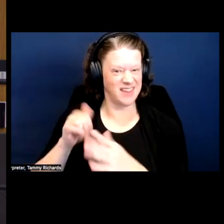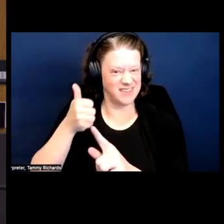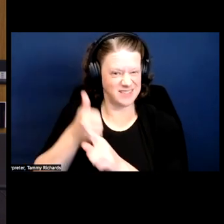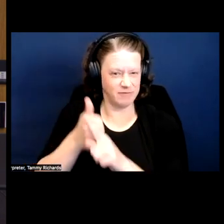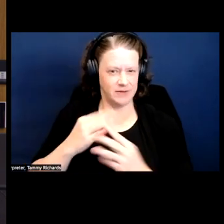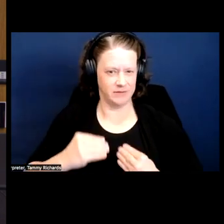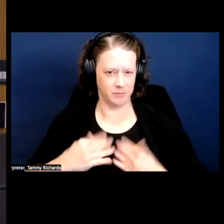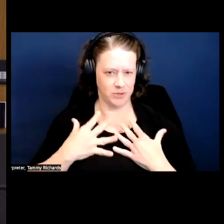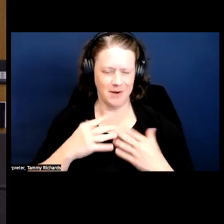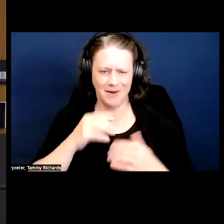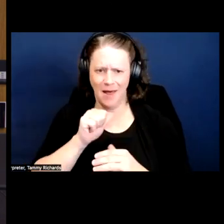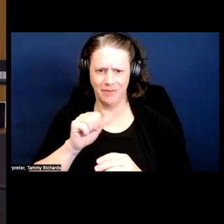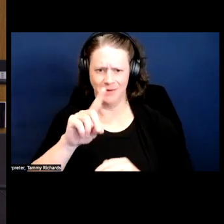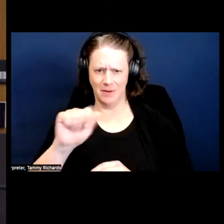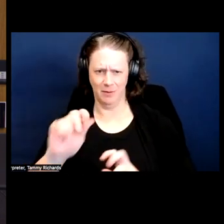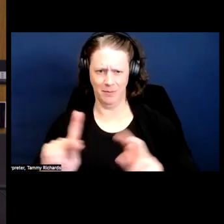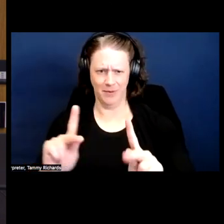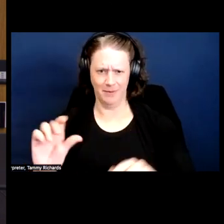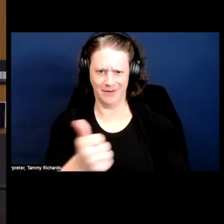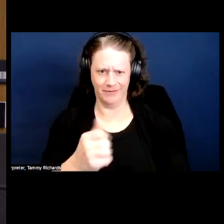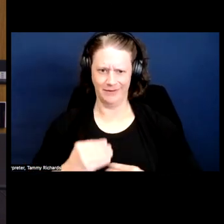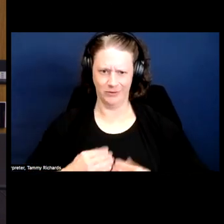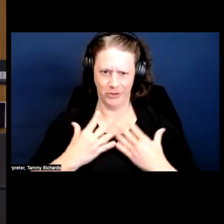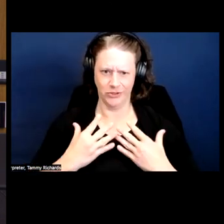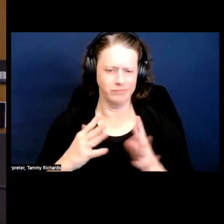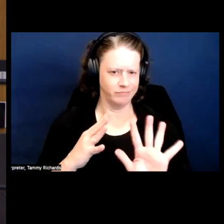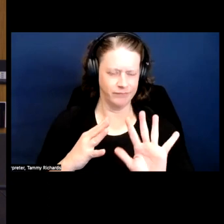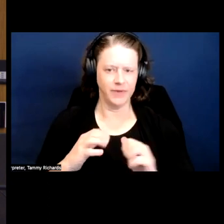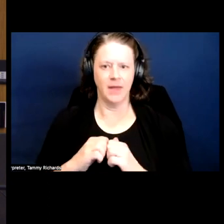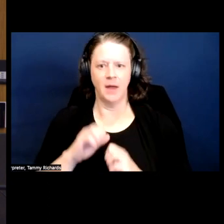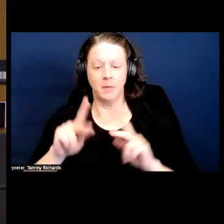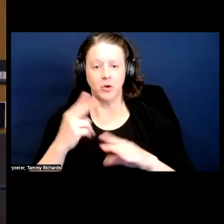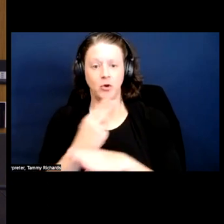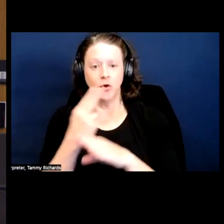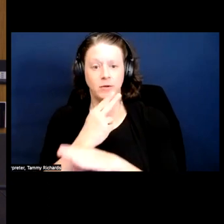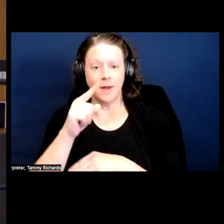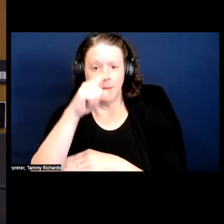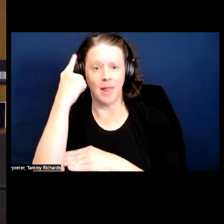to refer to the fact that folks were using the black civil rights song "We shall overcome"